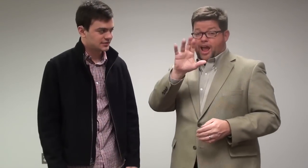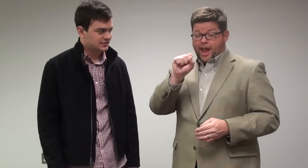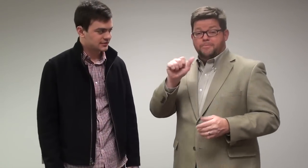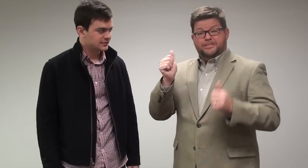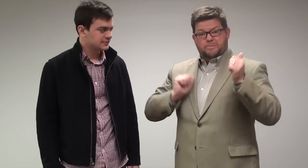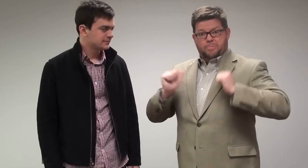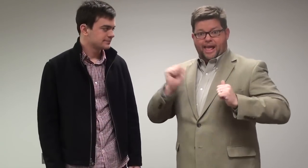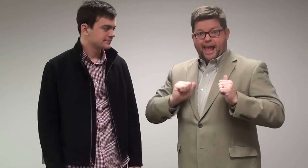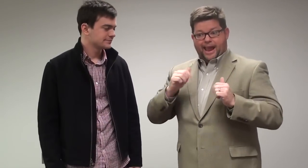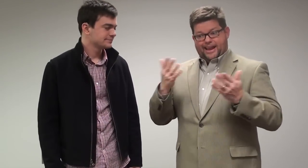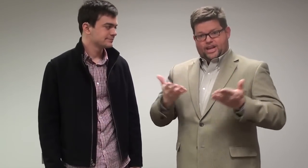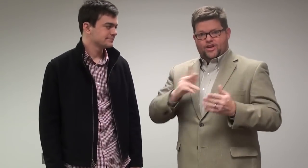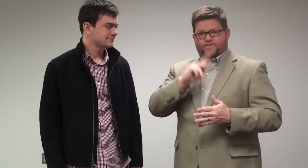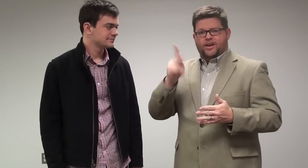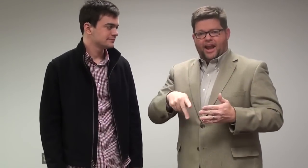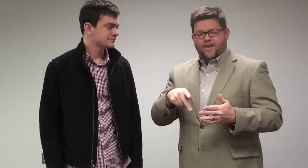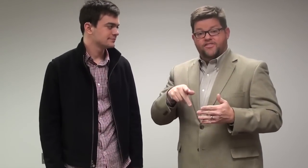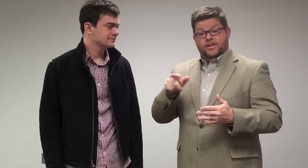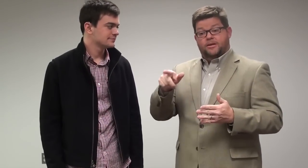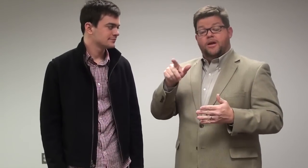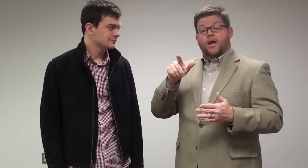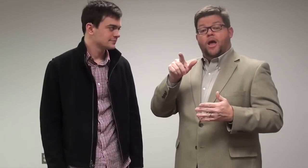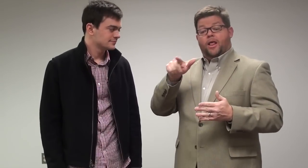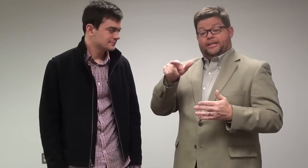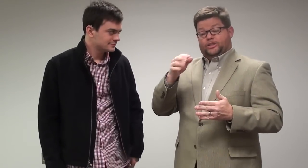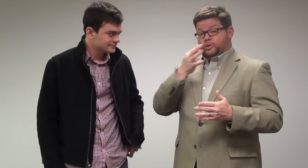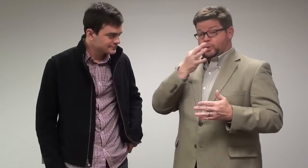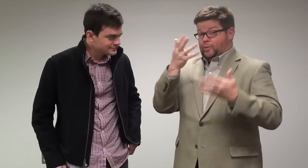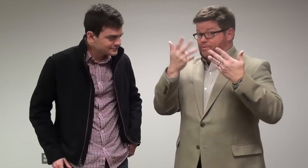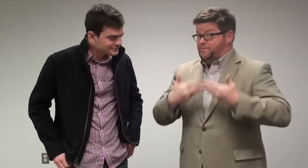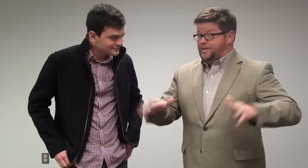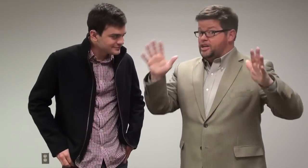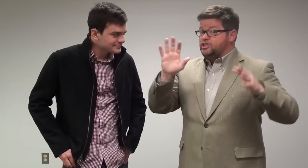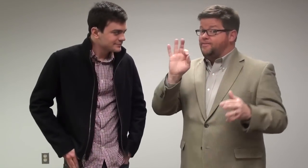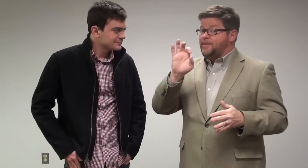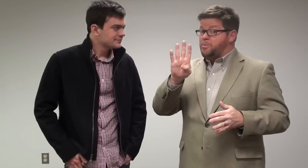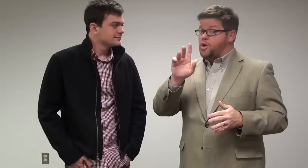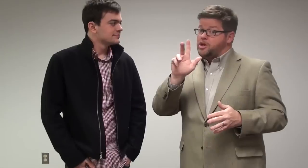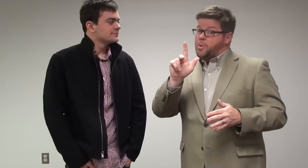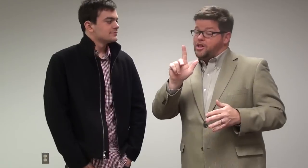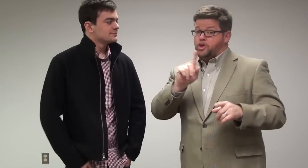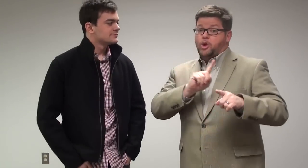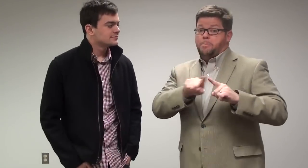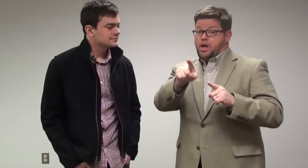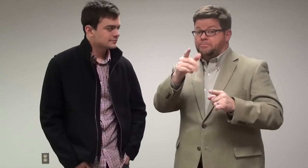Philadelphia Theatre Company's "Tribes" will wrap up on Feb. 23rd.